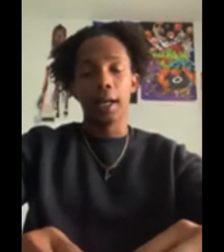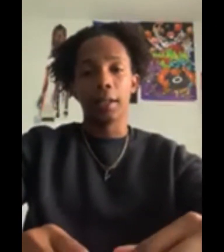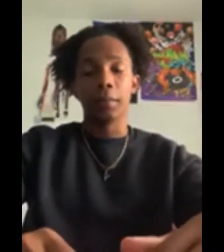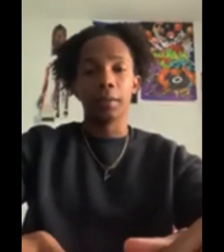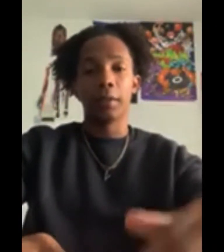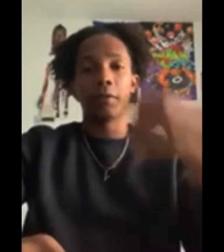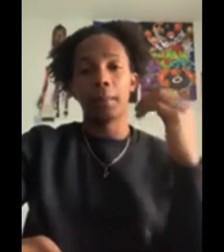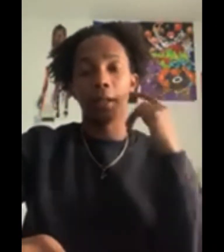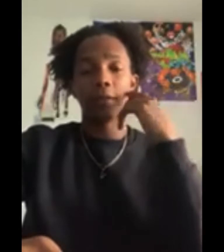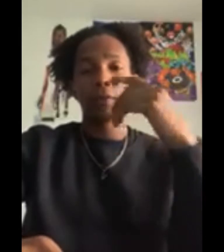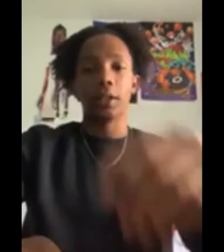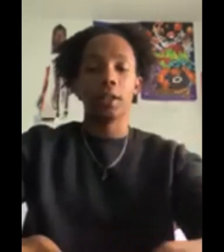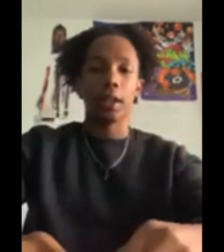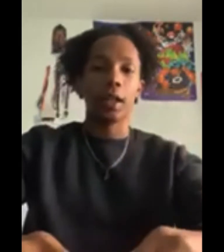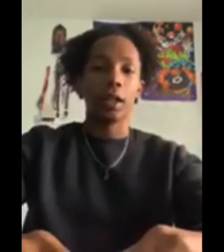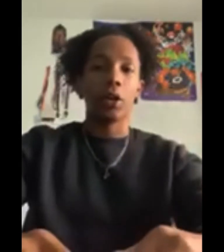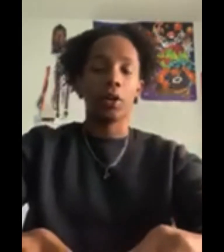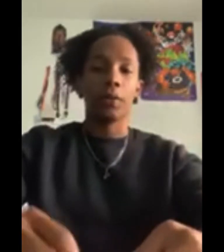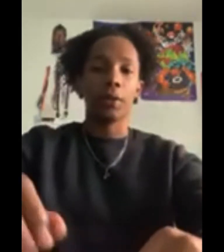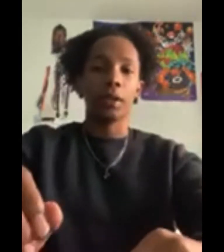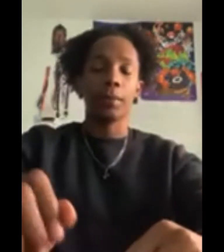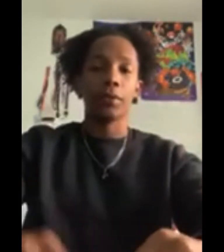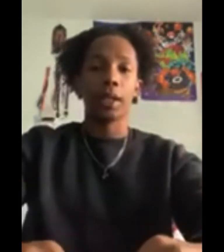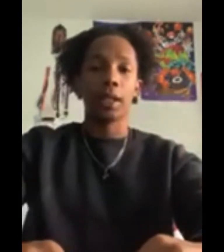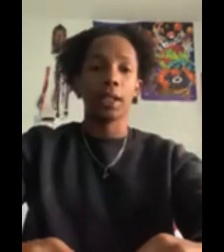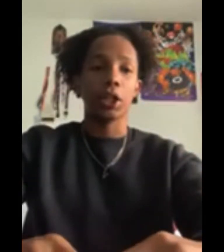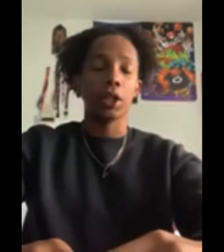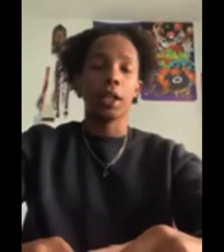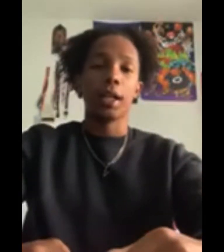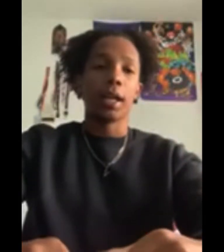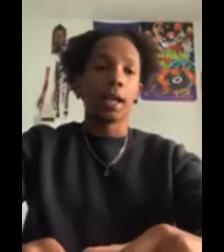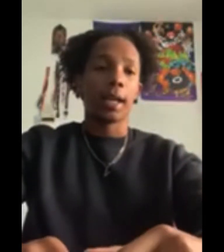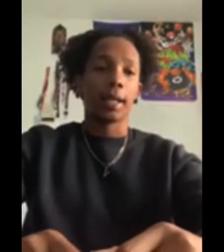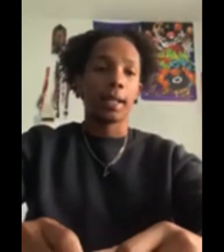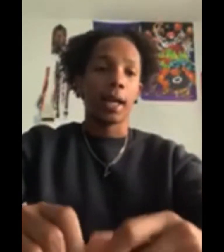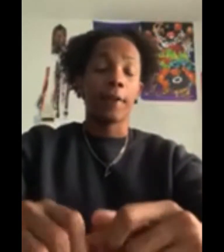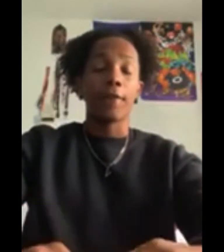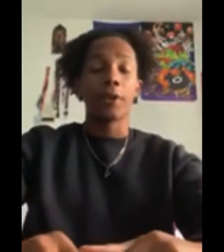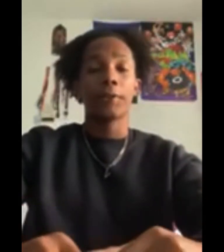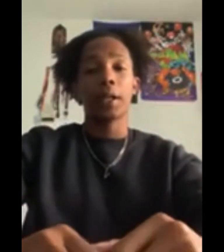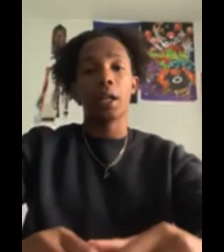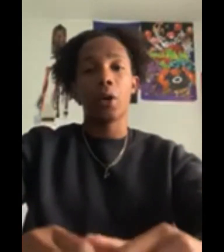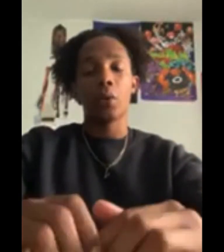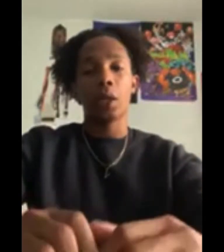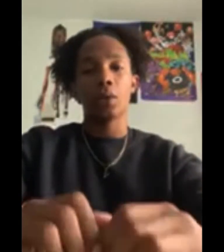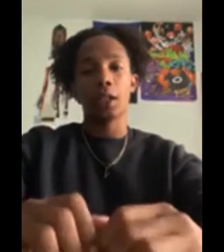I am deaf in my left ear and hard of hearing in my right ear. And, I first found out when I was in